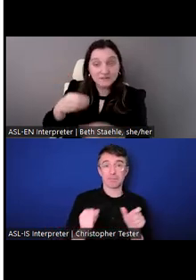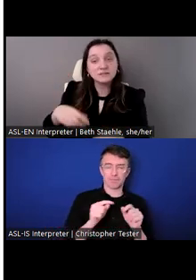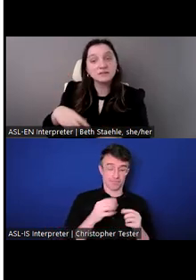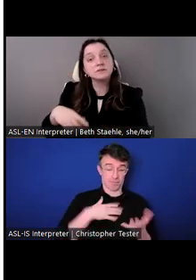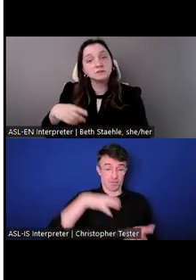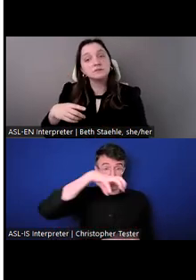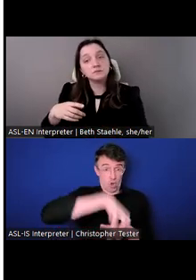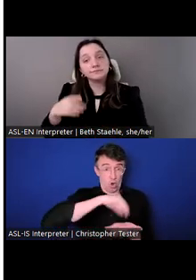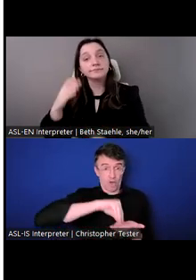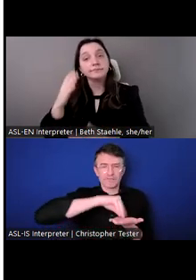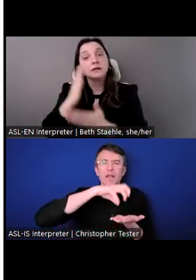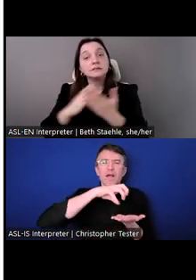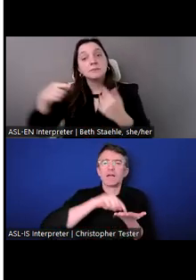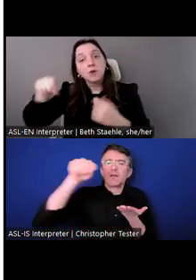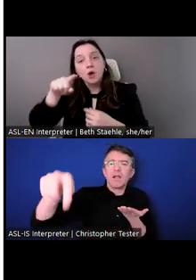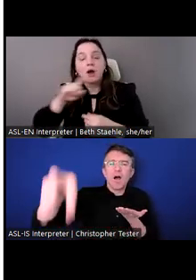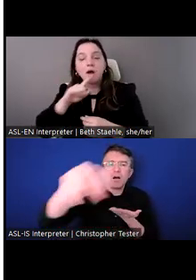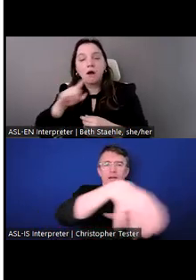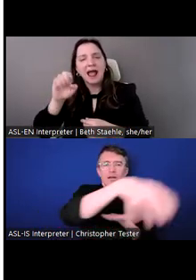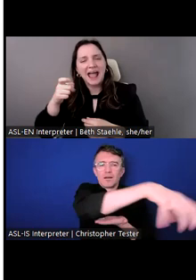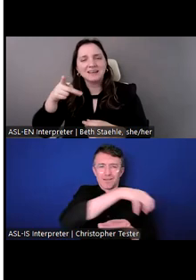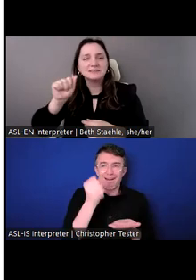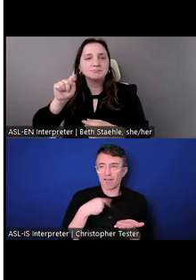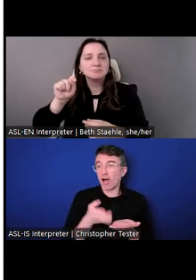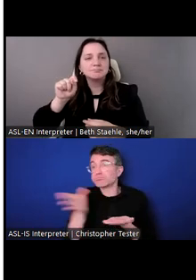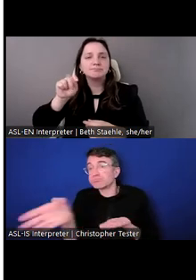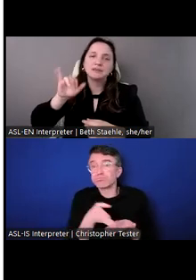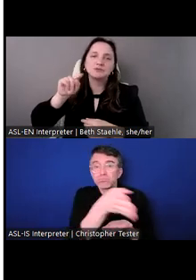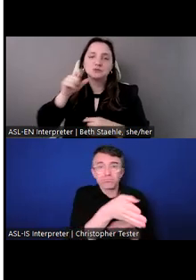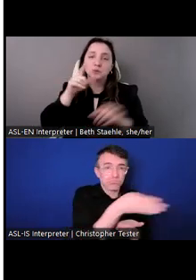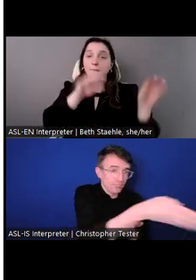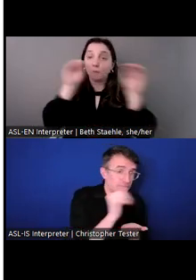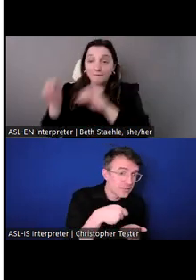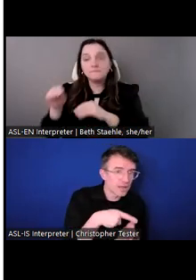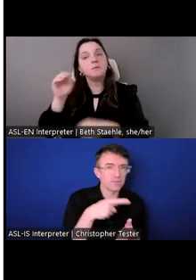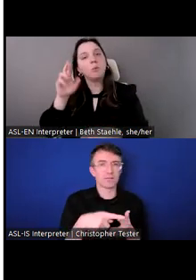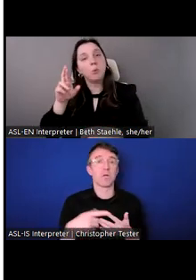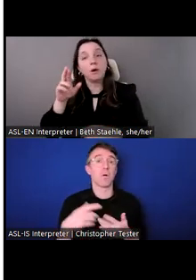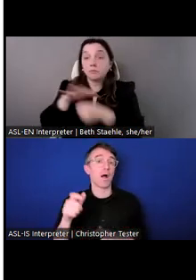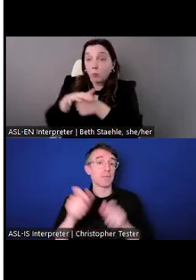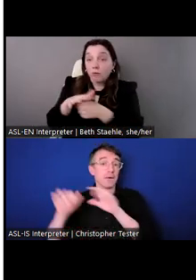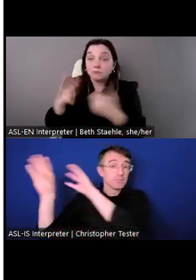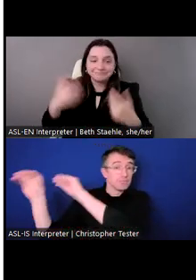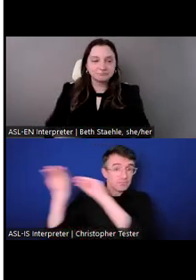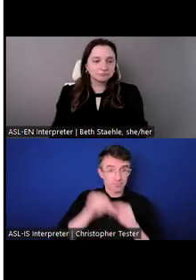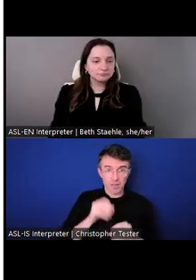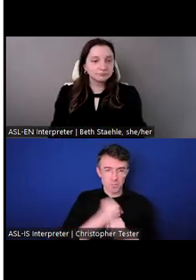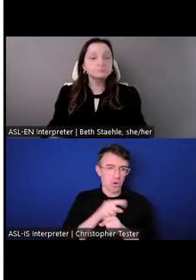Most of them are local hires. And they do a lot of program. We do offer summer internships now.